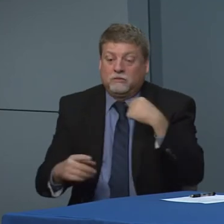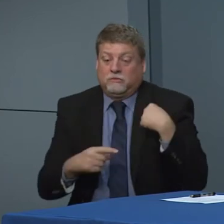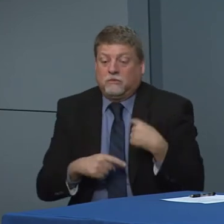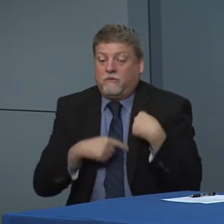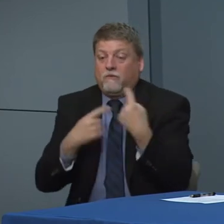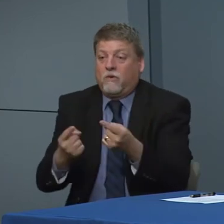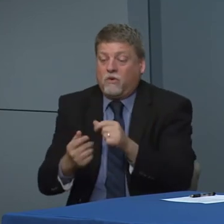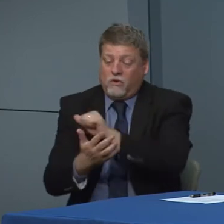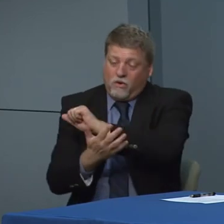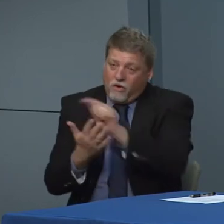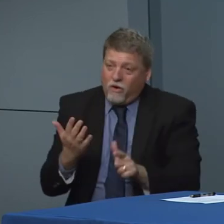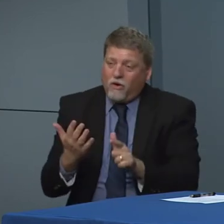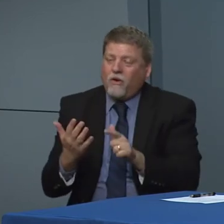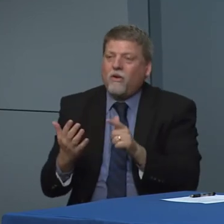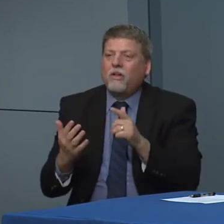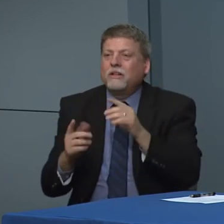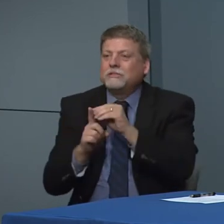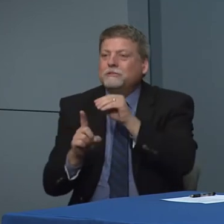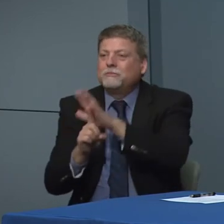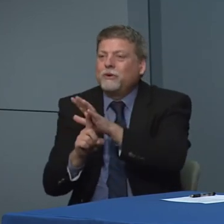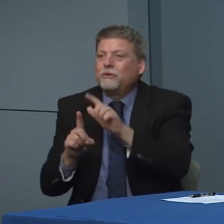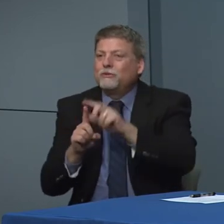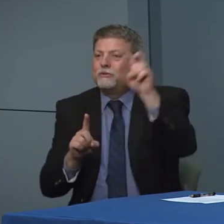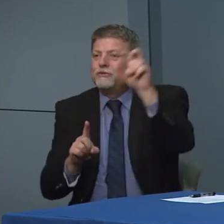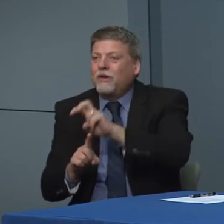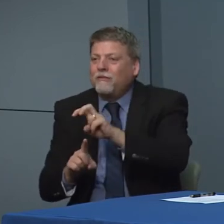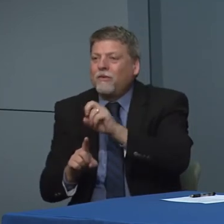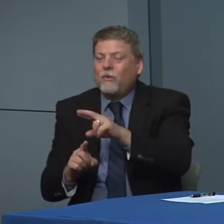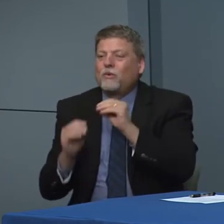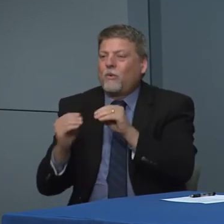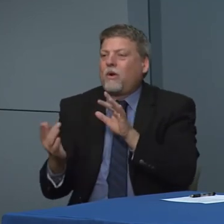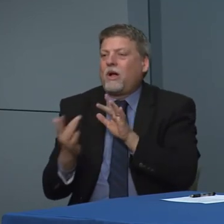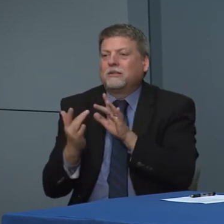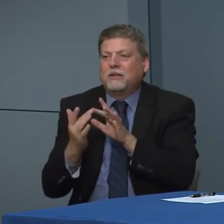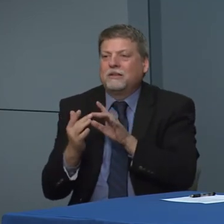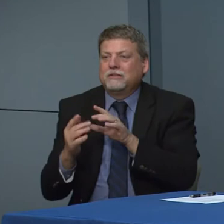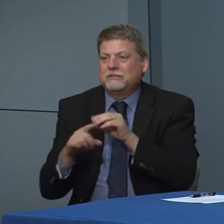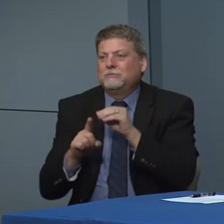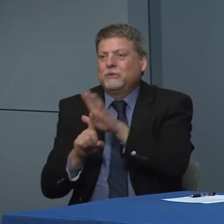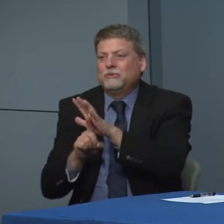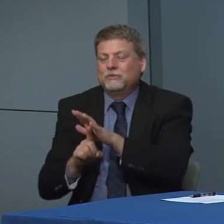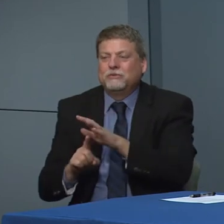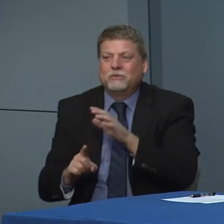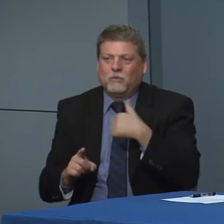date all of our cases have had either a travel exposure are known contact exposure and that is something that we are